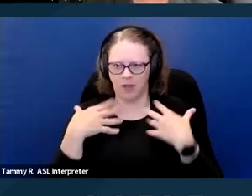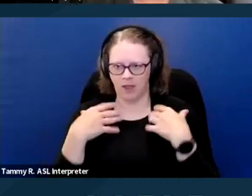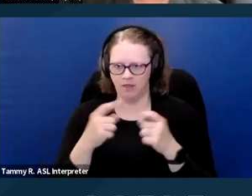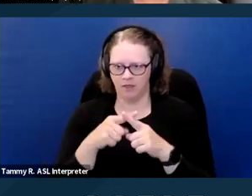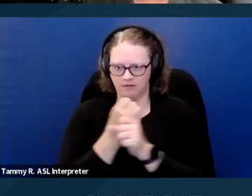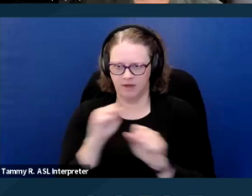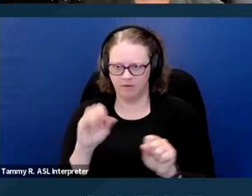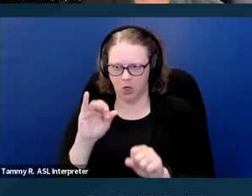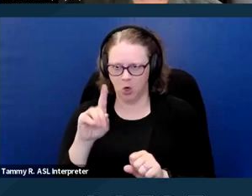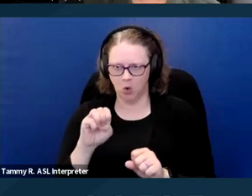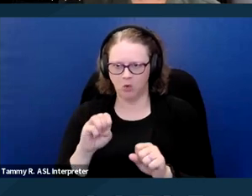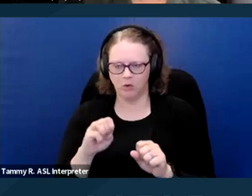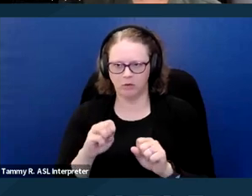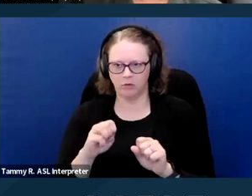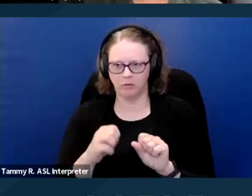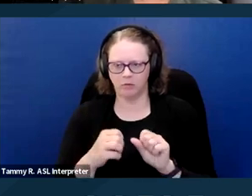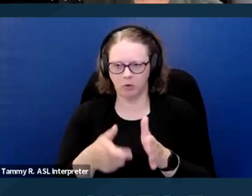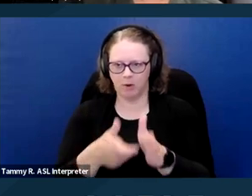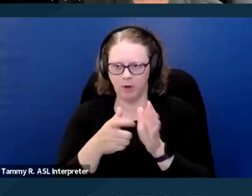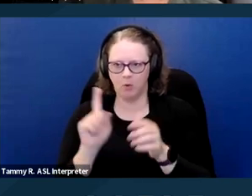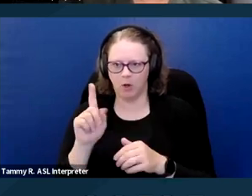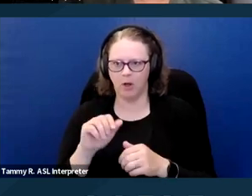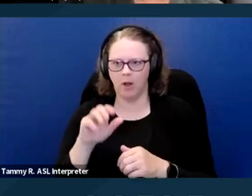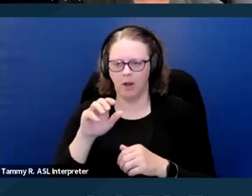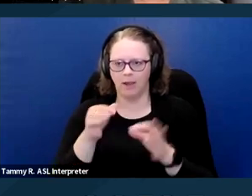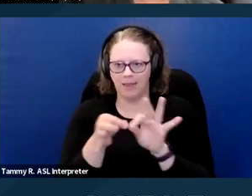where the language from AB 468 was enacted